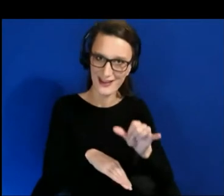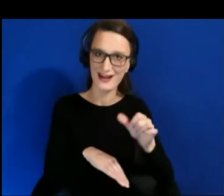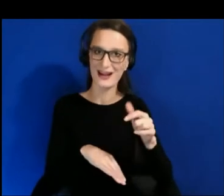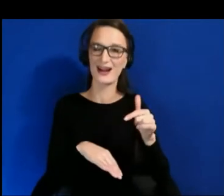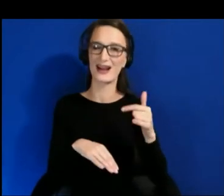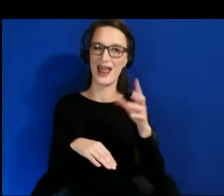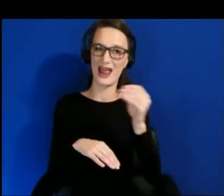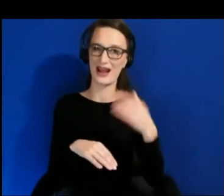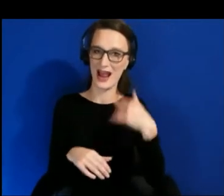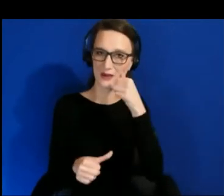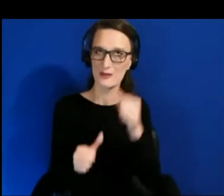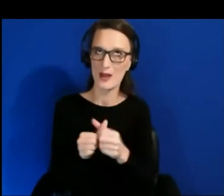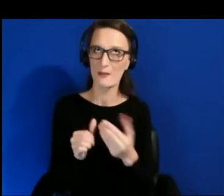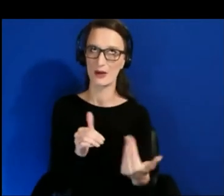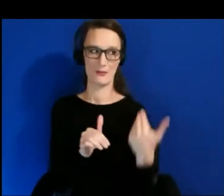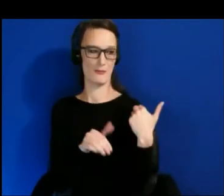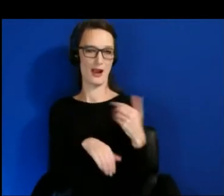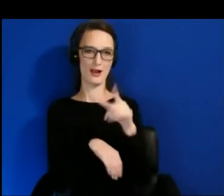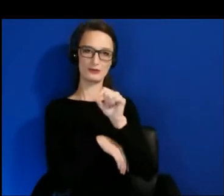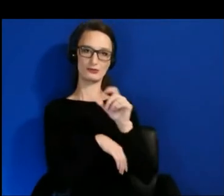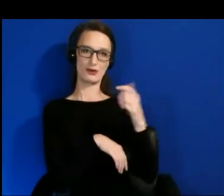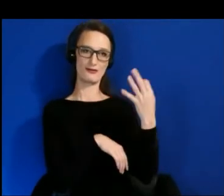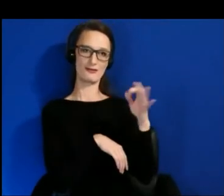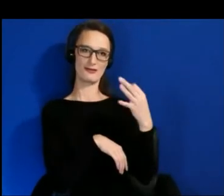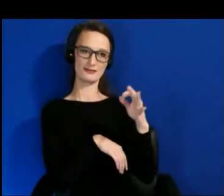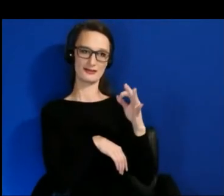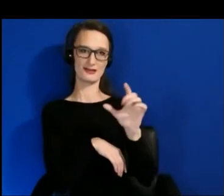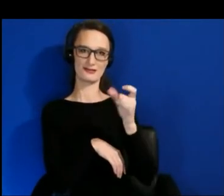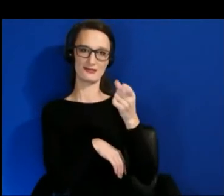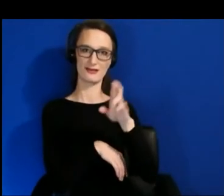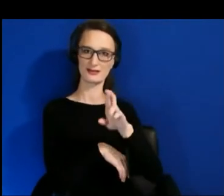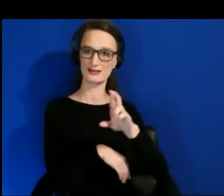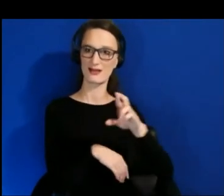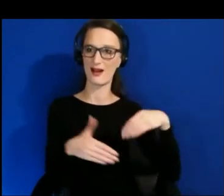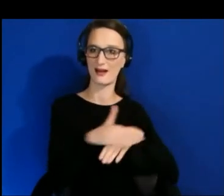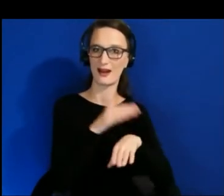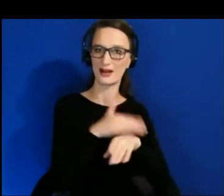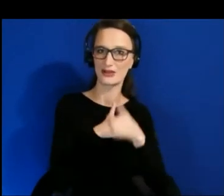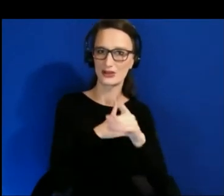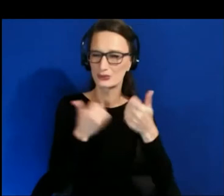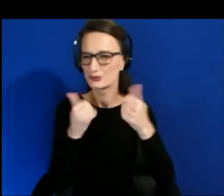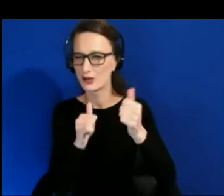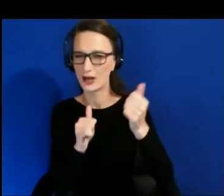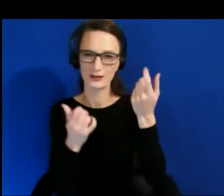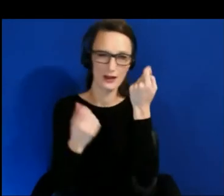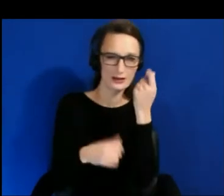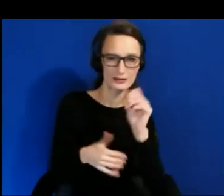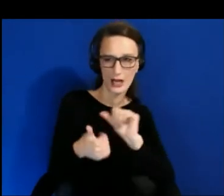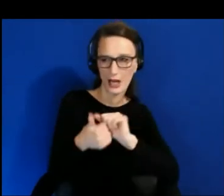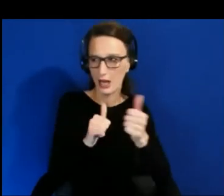when you were setting up a table trying to pull the resources together, and bring them